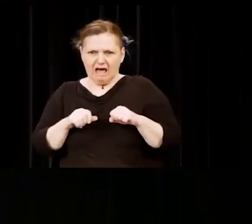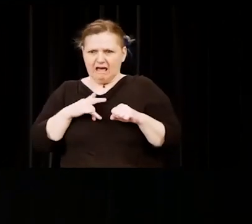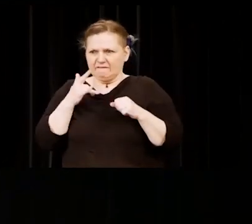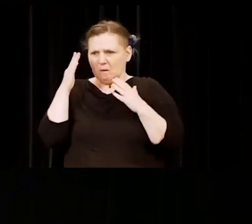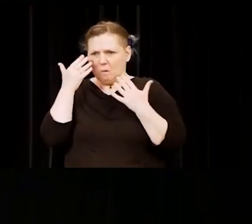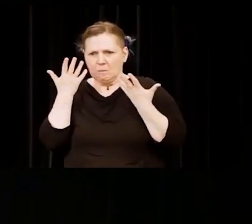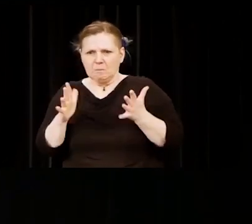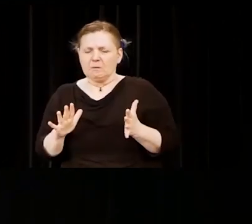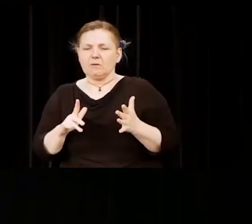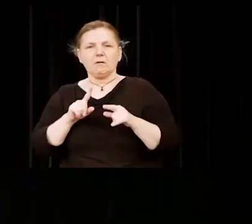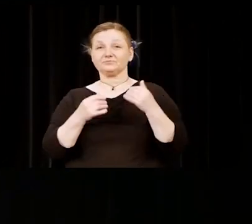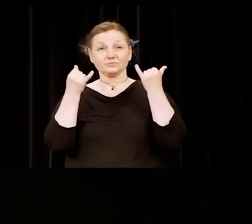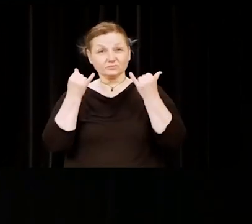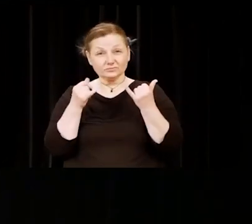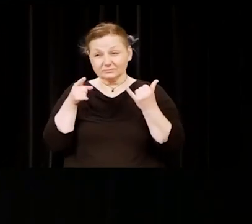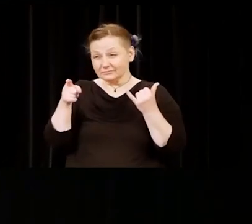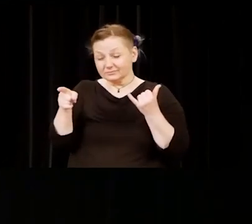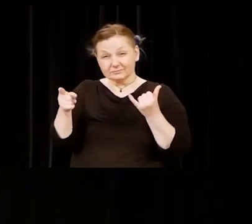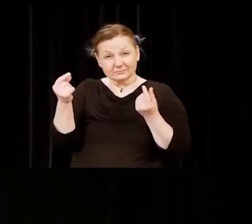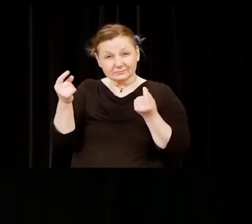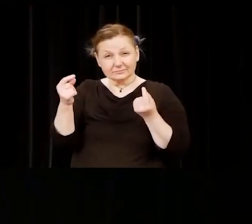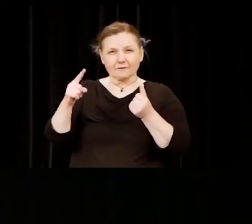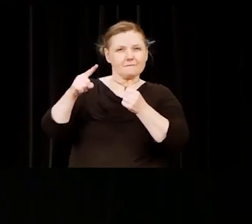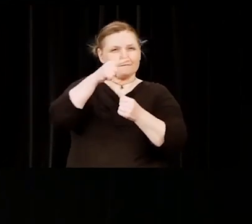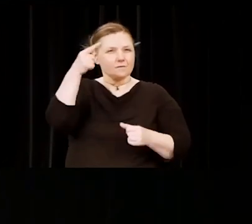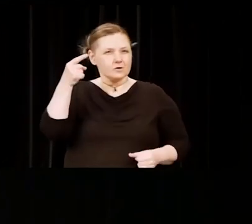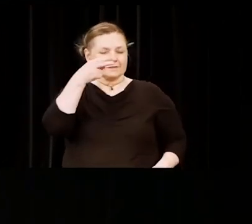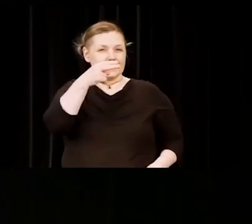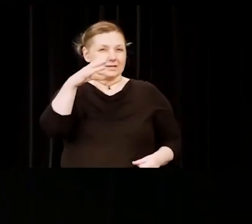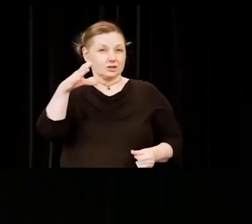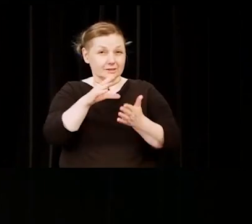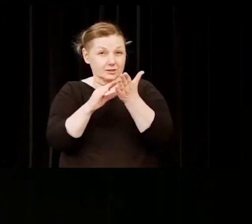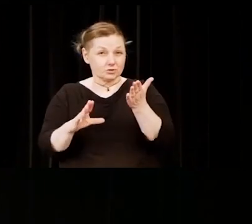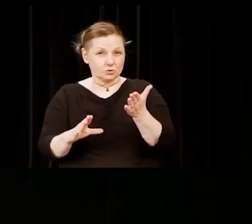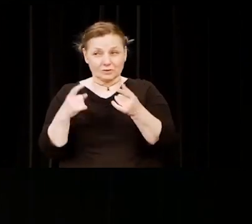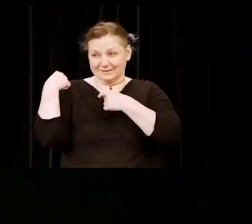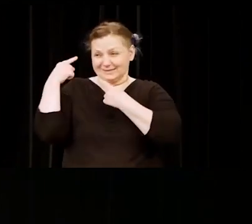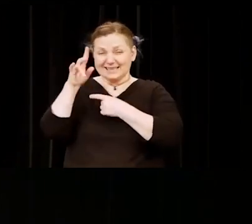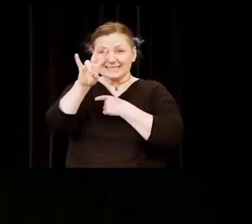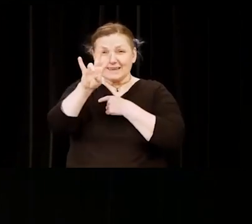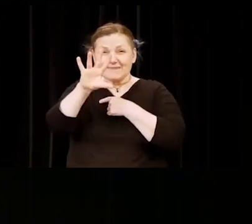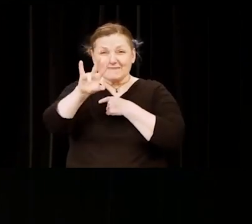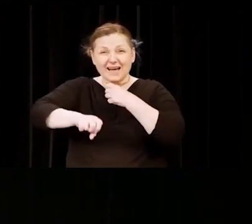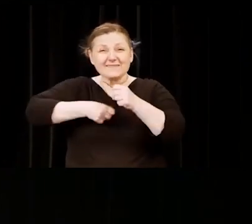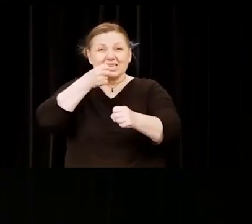in our 75 year history to graduate with an associate degree in Latinx Studies.